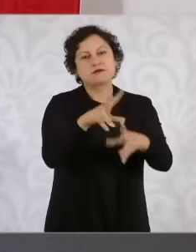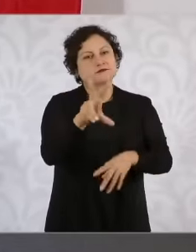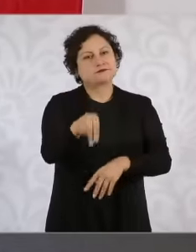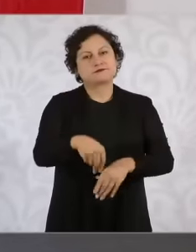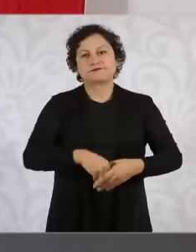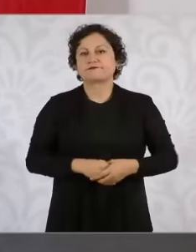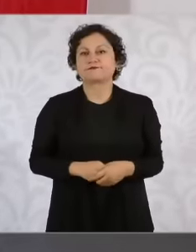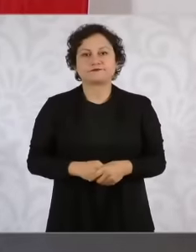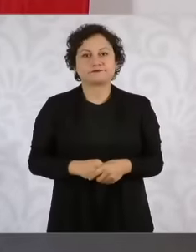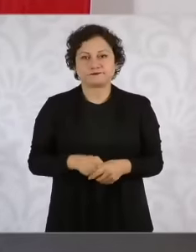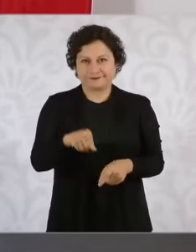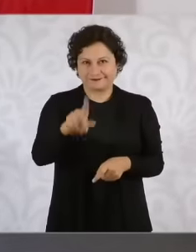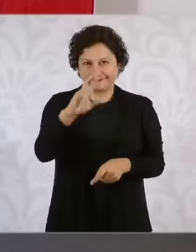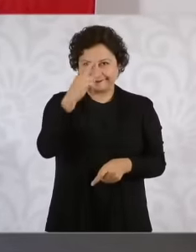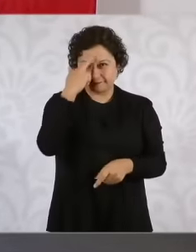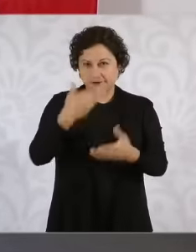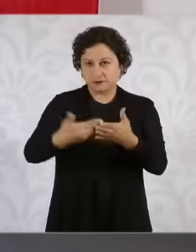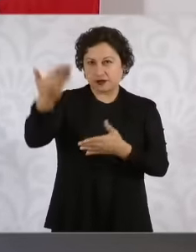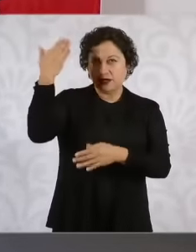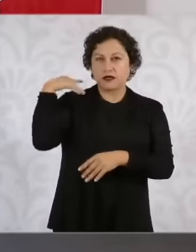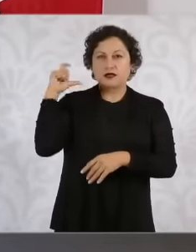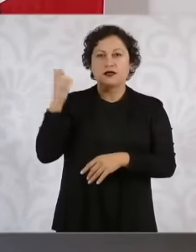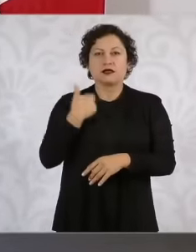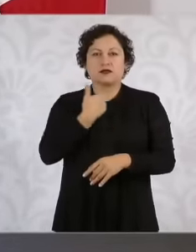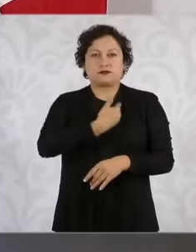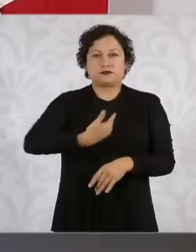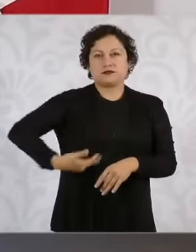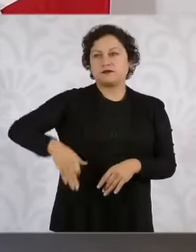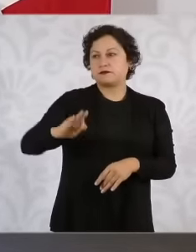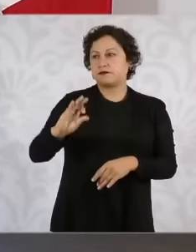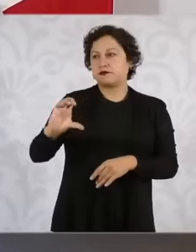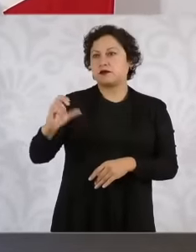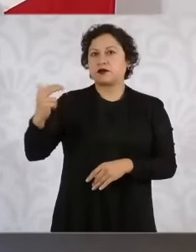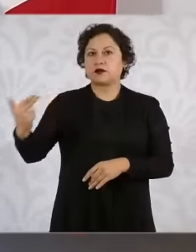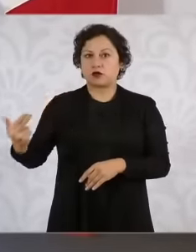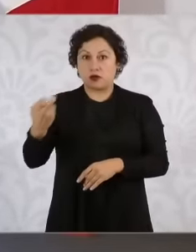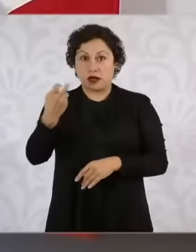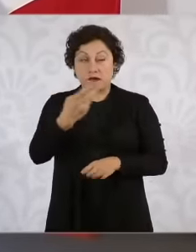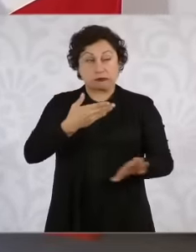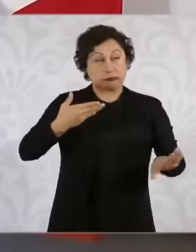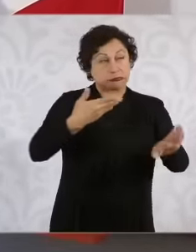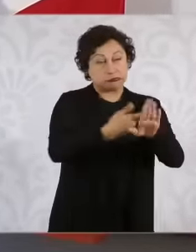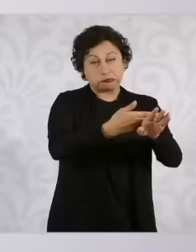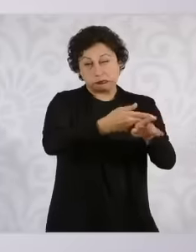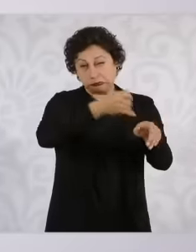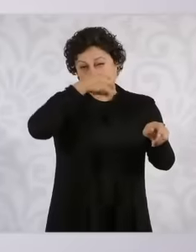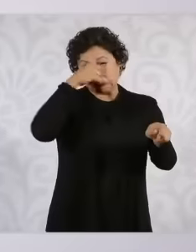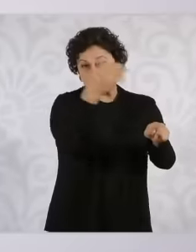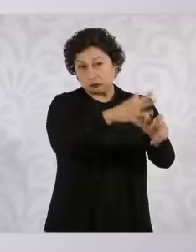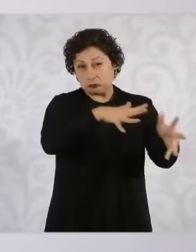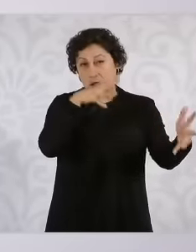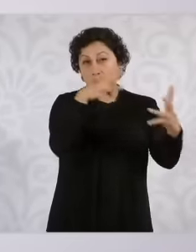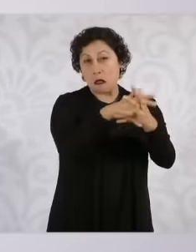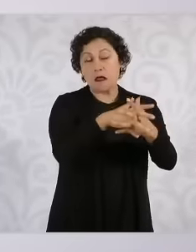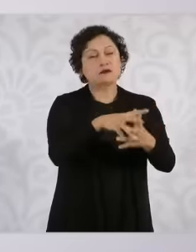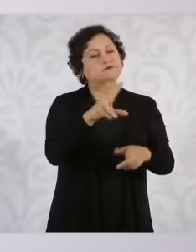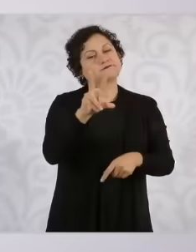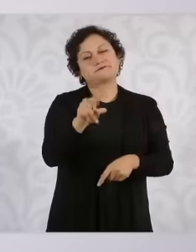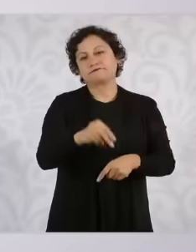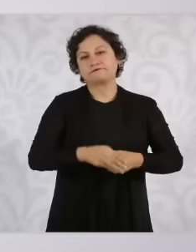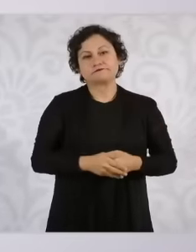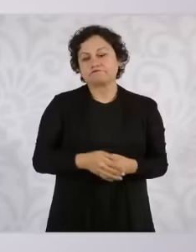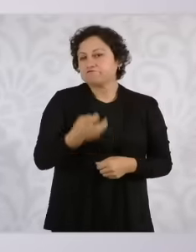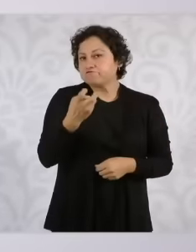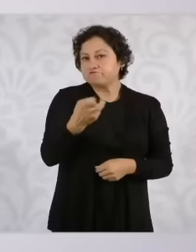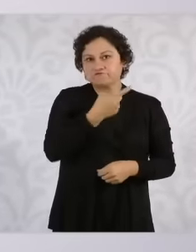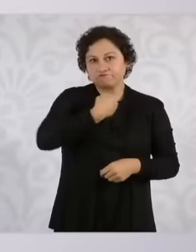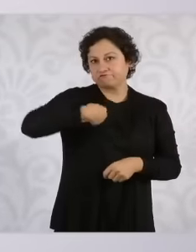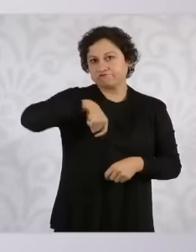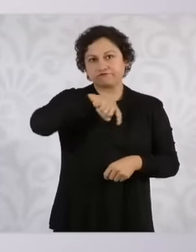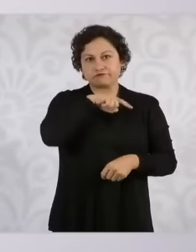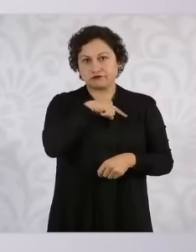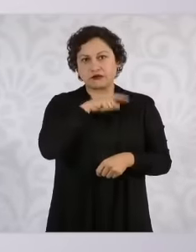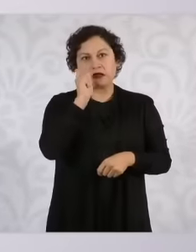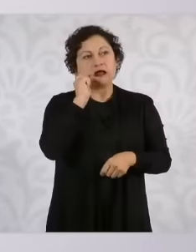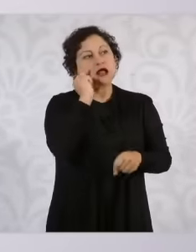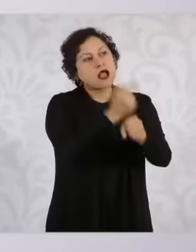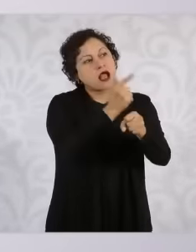We are not looking for extrajudicial executions, which is what was